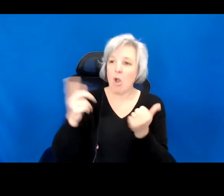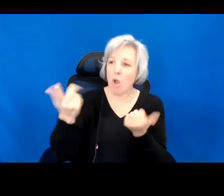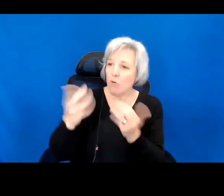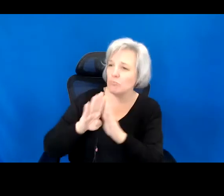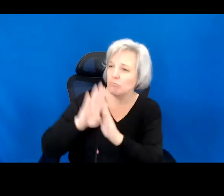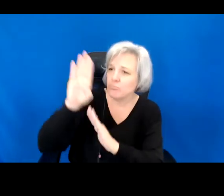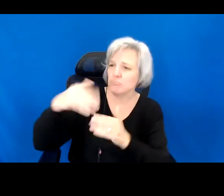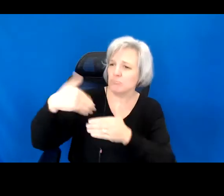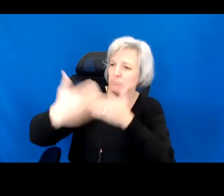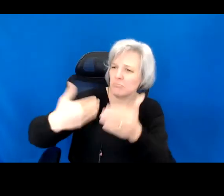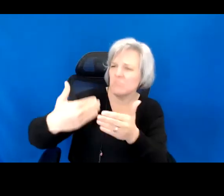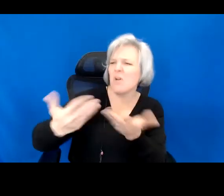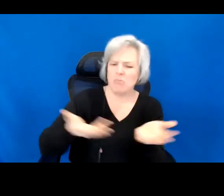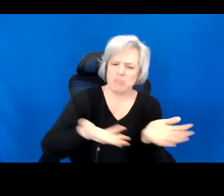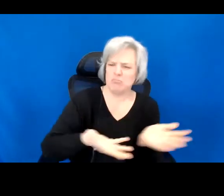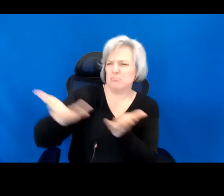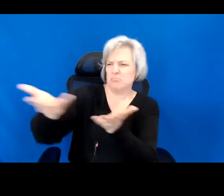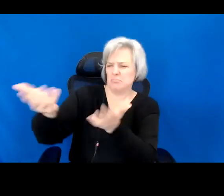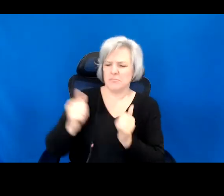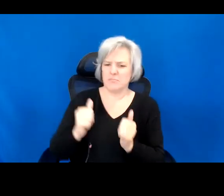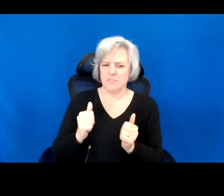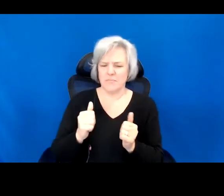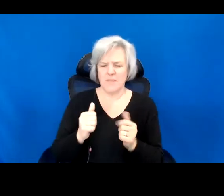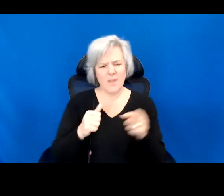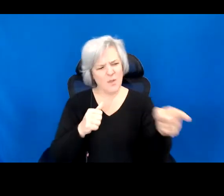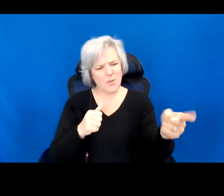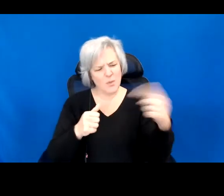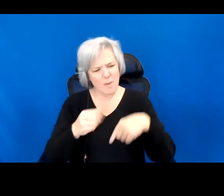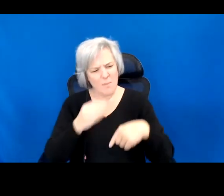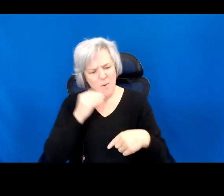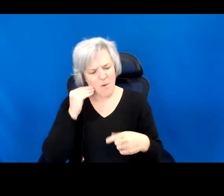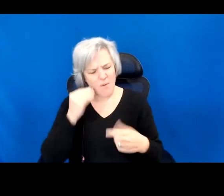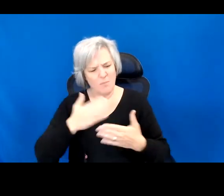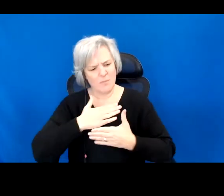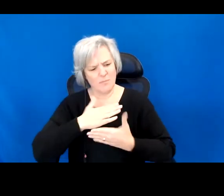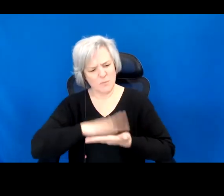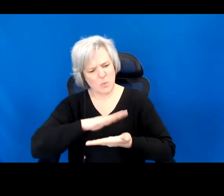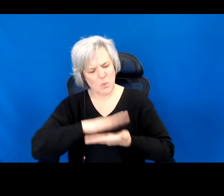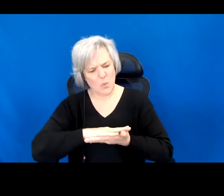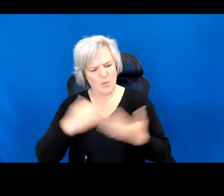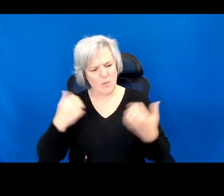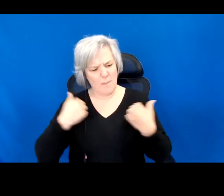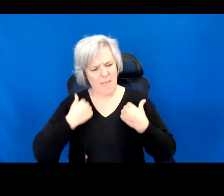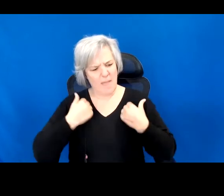You came home from school, and unzipped your backpack, revealing with artistic pride, a